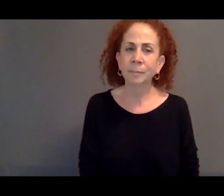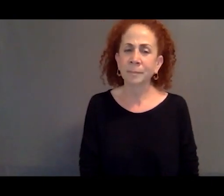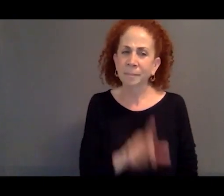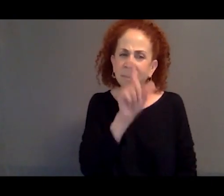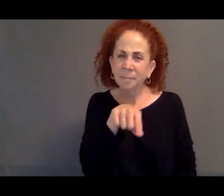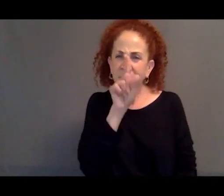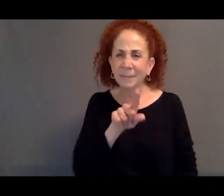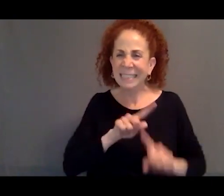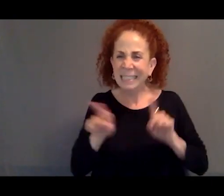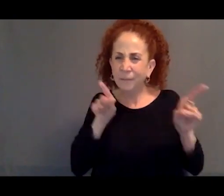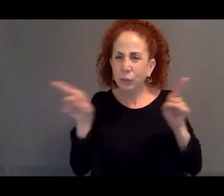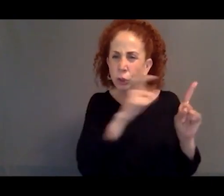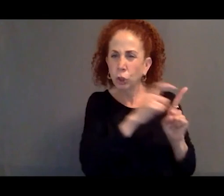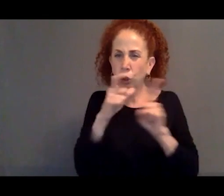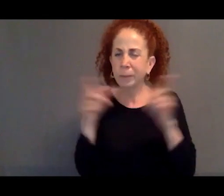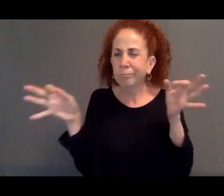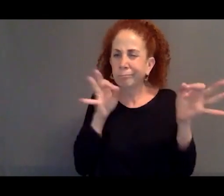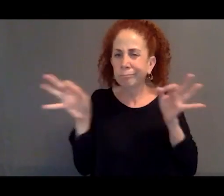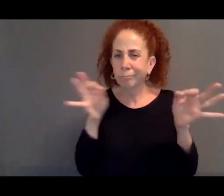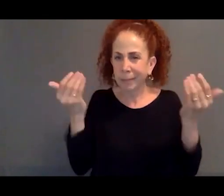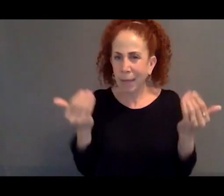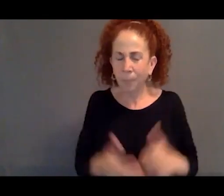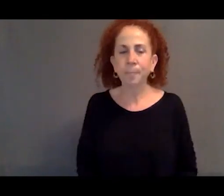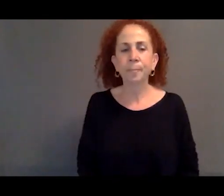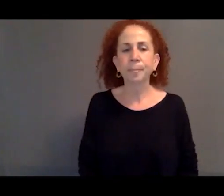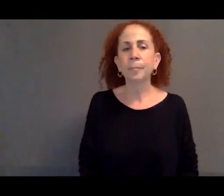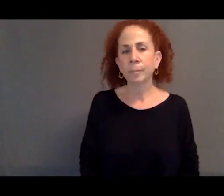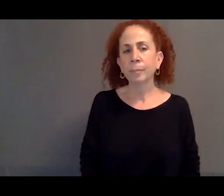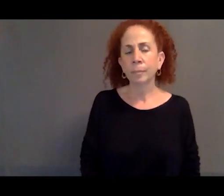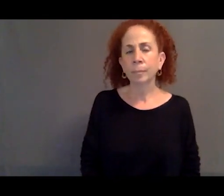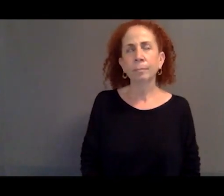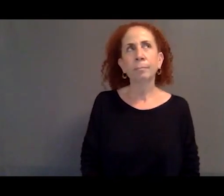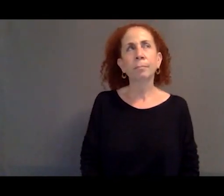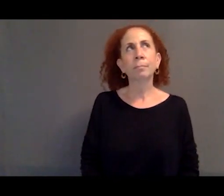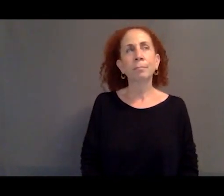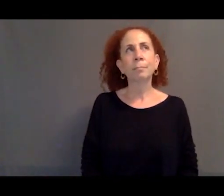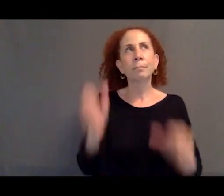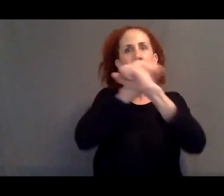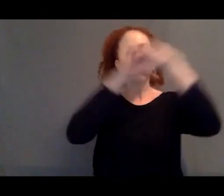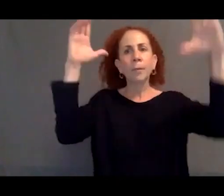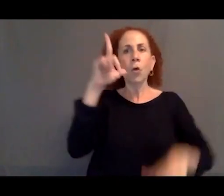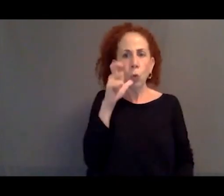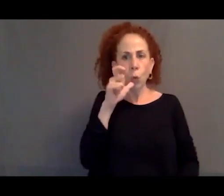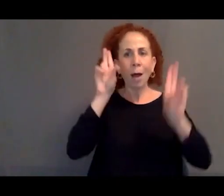So when people think about who's applying for asylum, they often think of refugees.